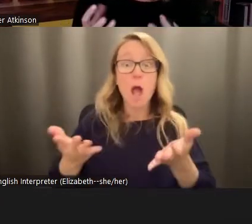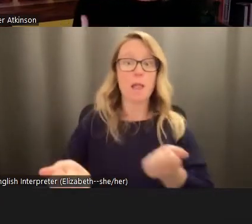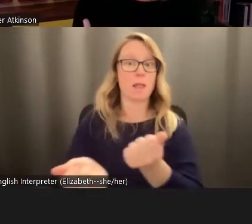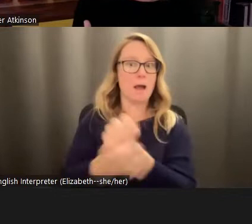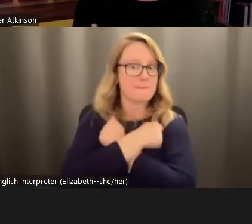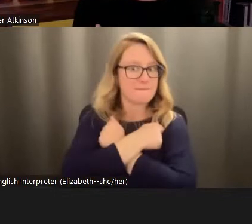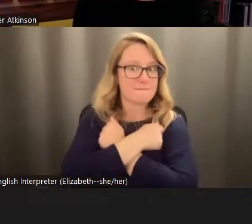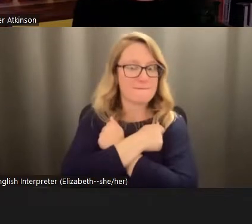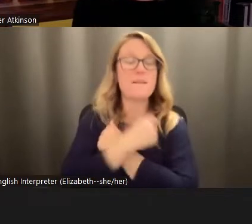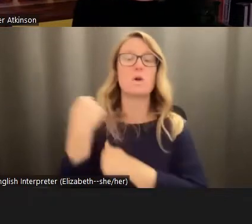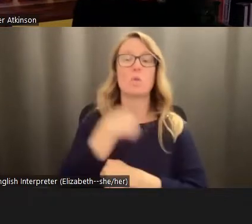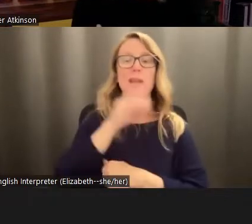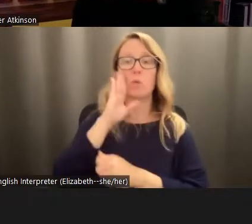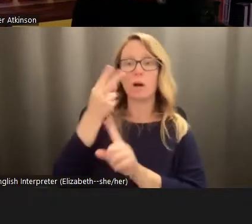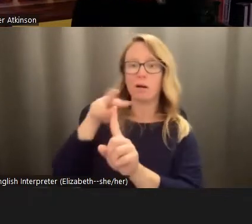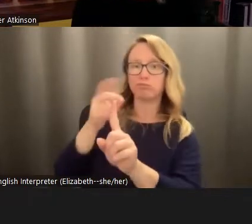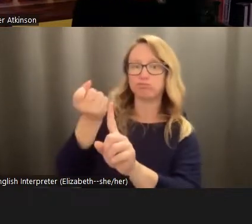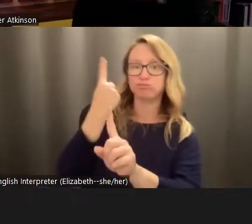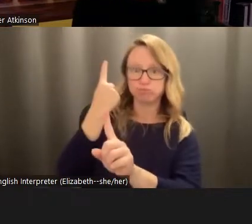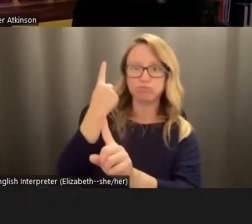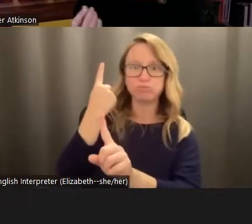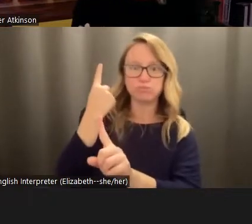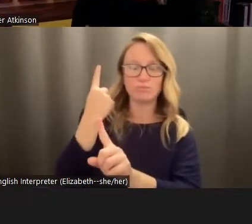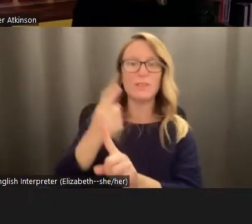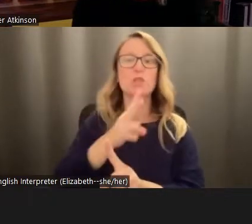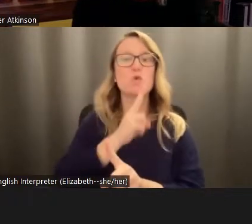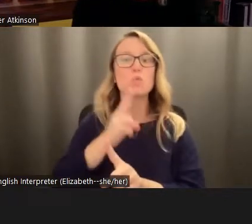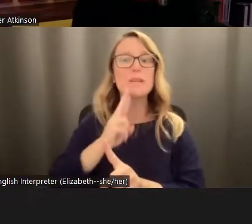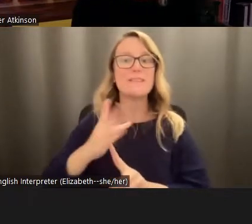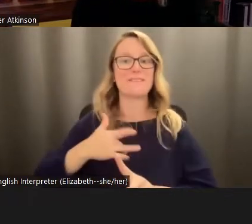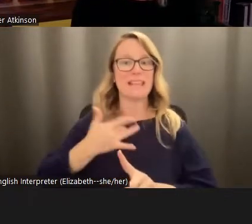perspective to understand those twin feelings as our allies in